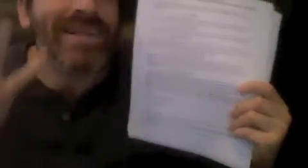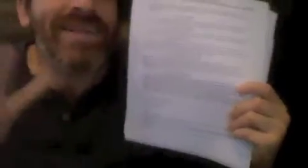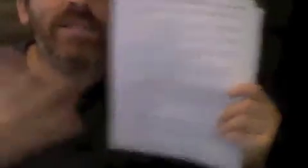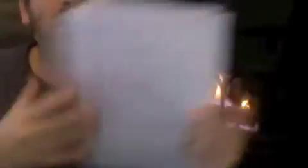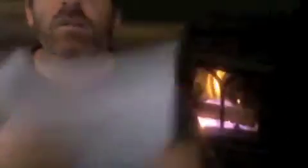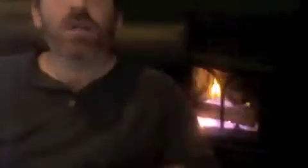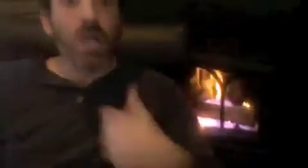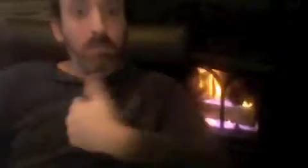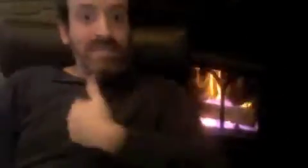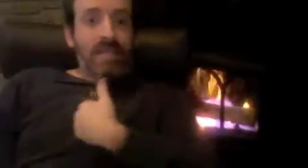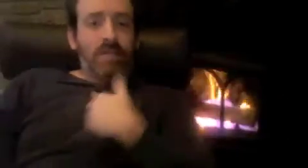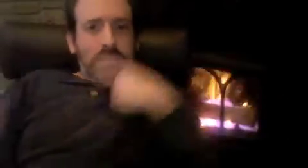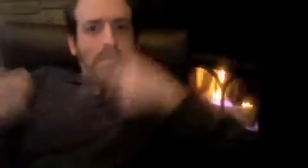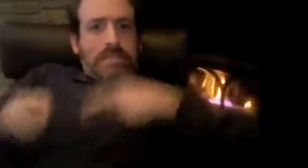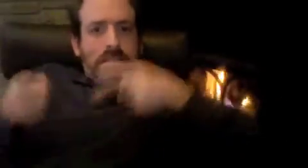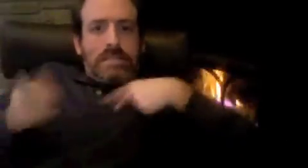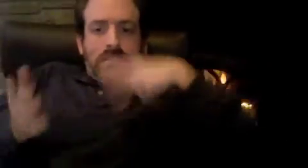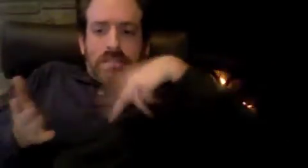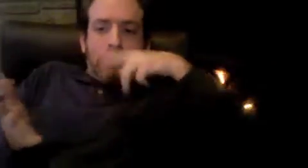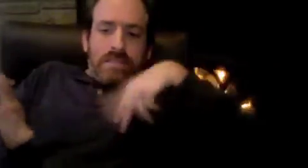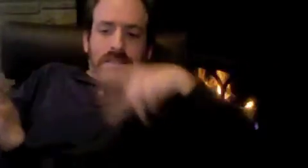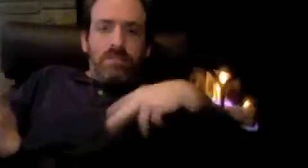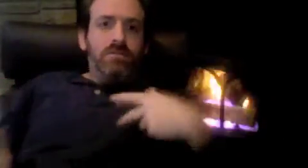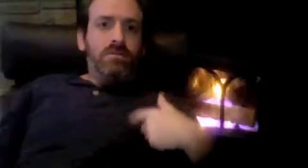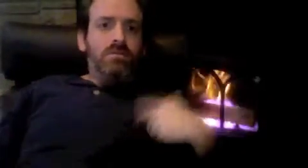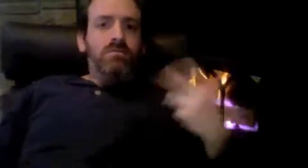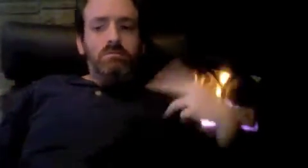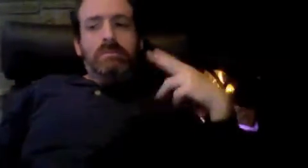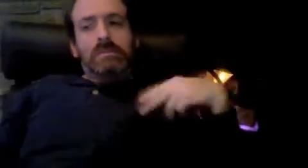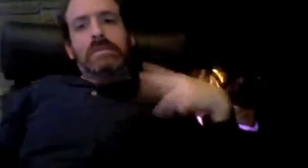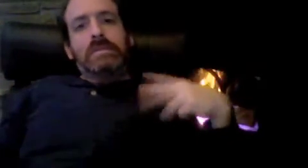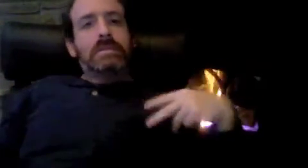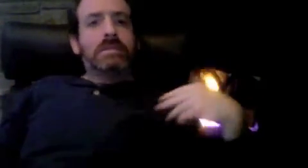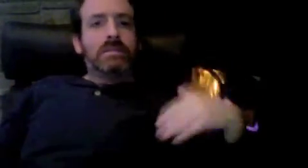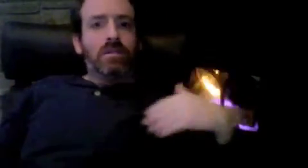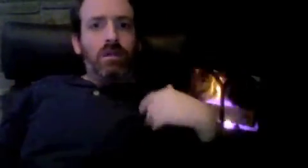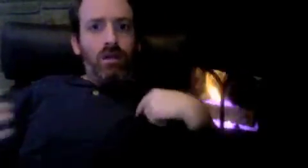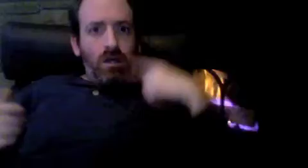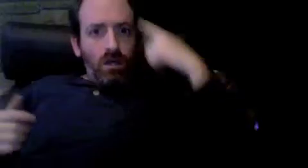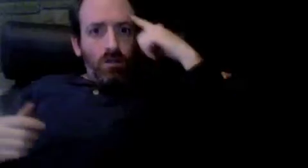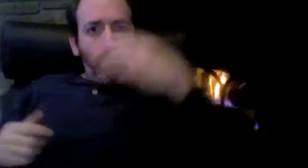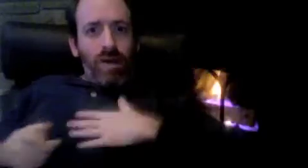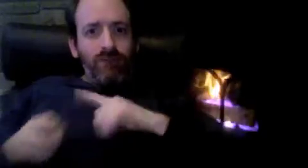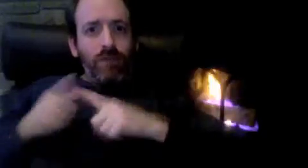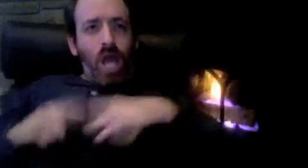How many of you can read this (FNPRM)? It took me a while to understand the contents from FNRPM.